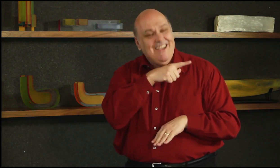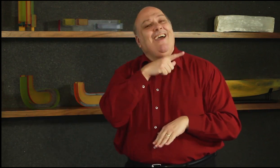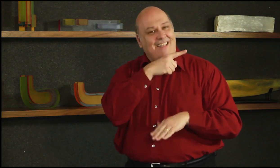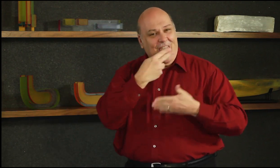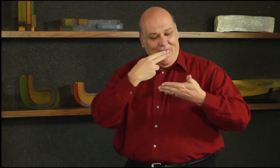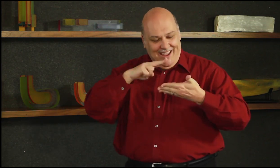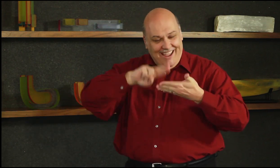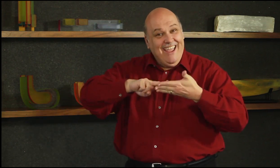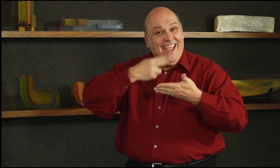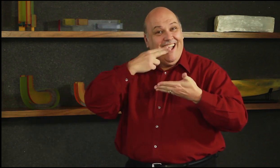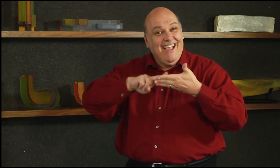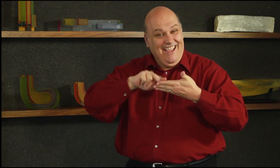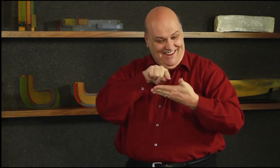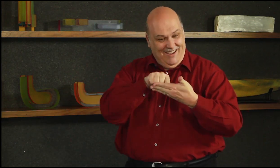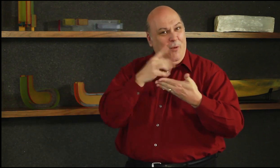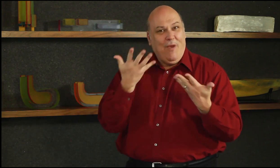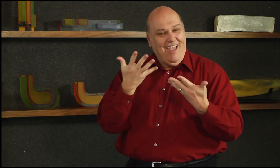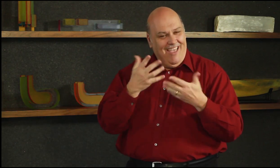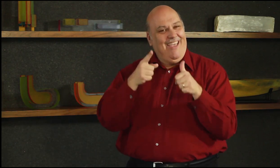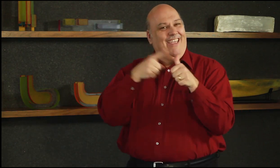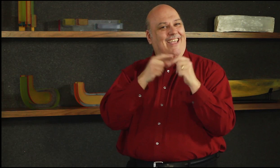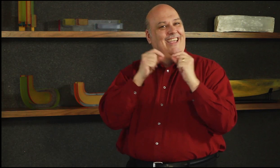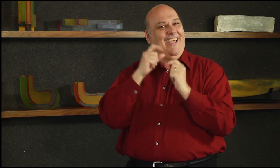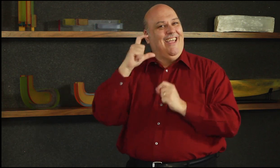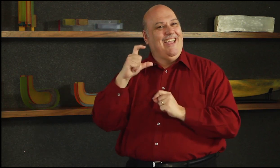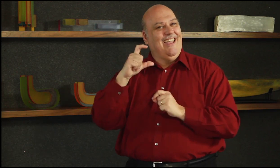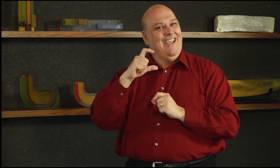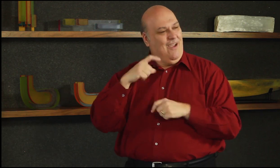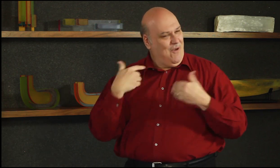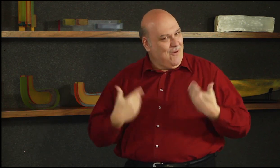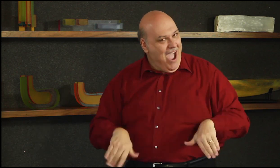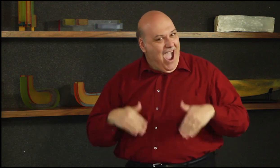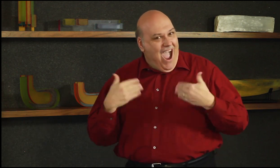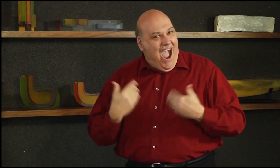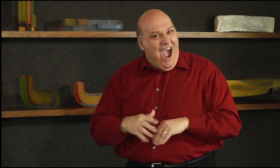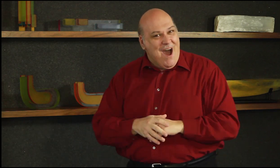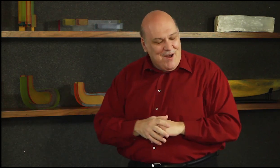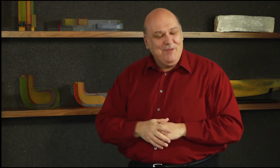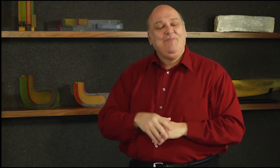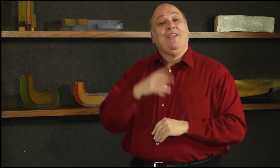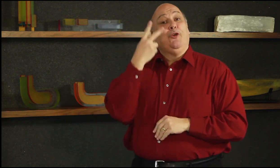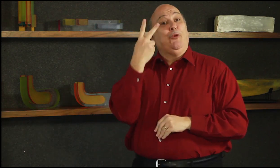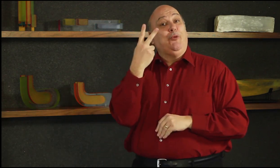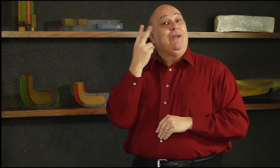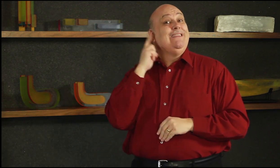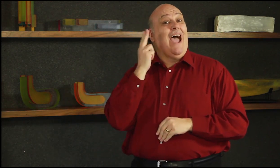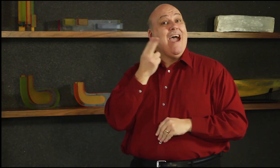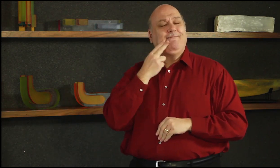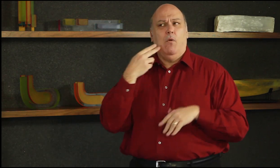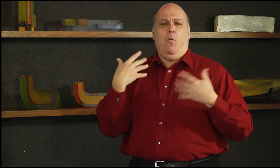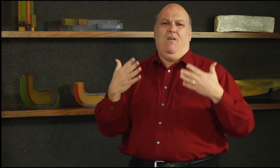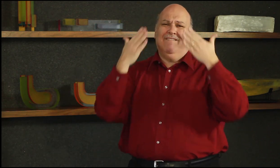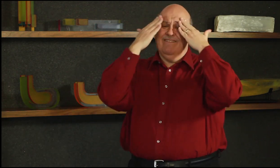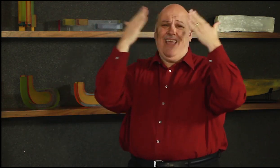with a Deaf friend, a British fingerspelling stamp,